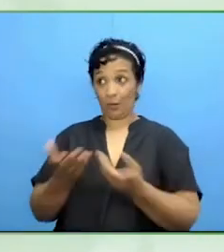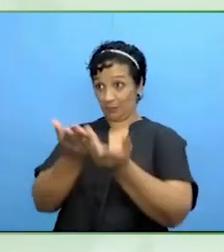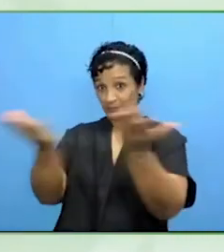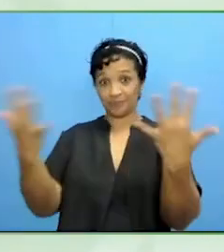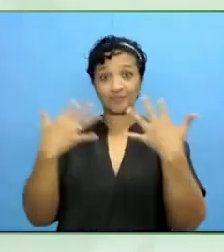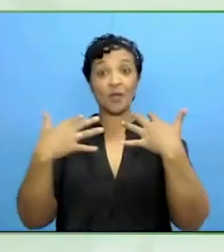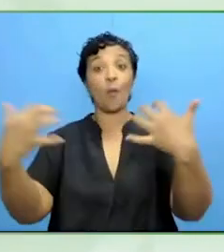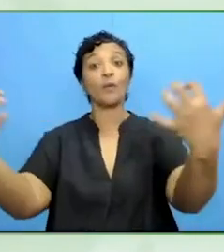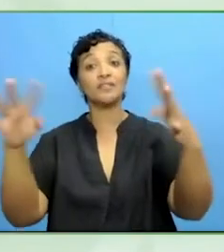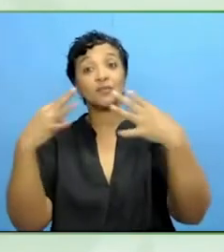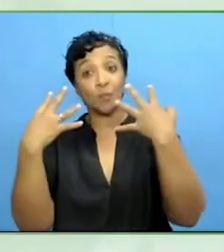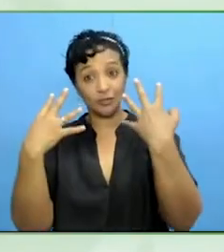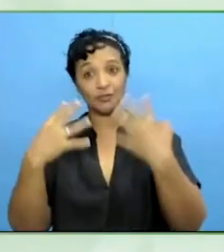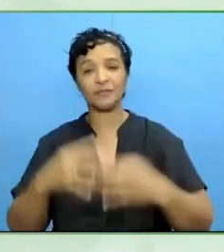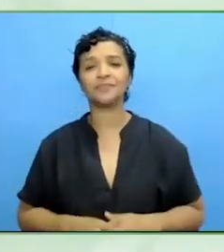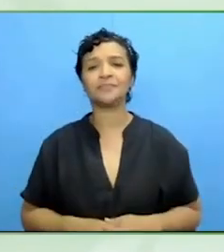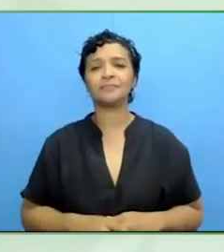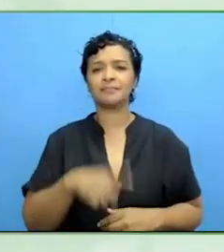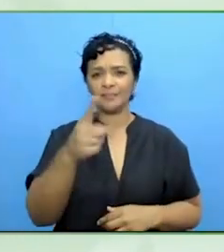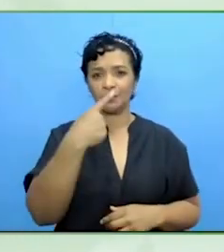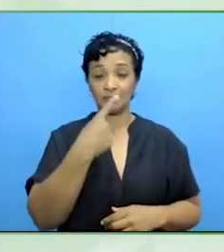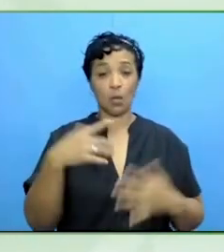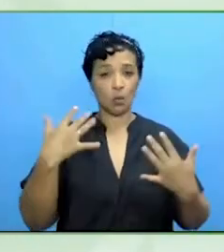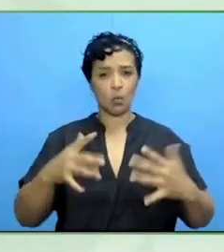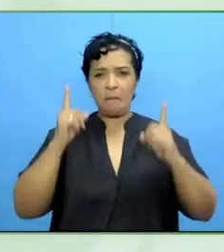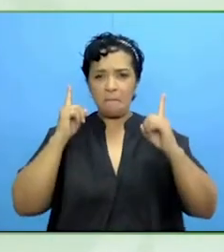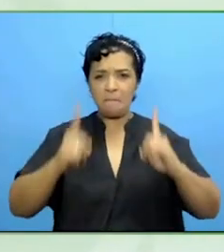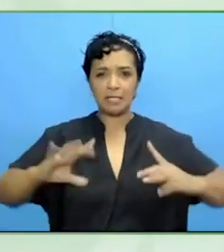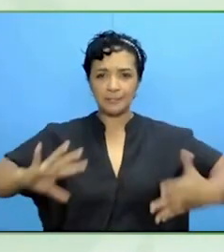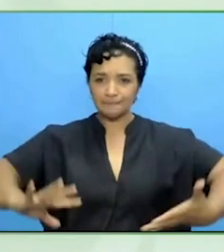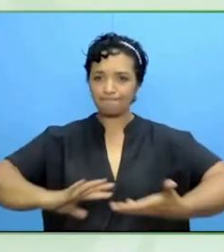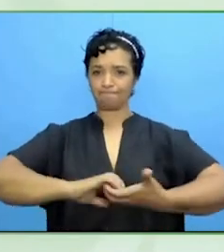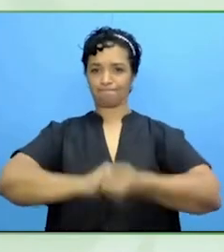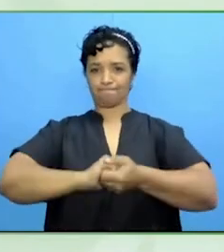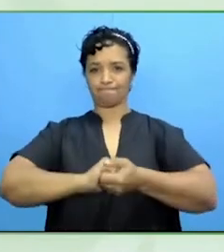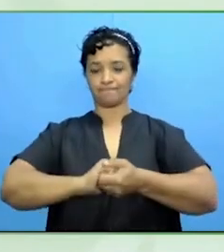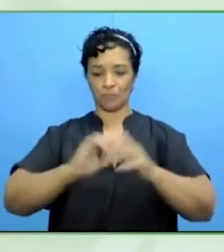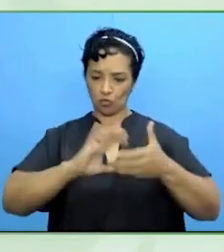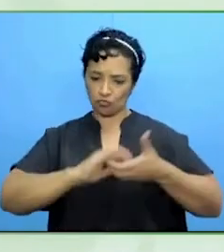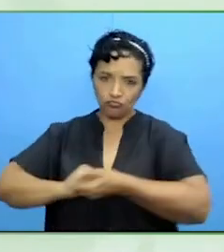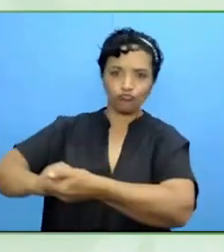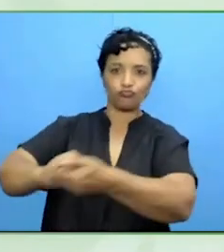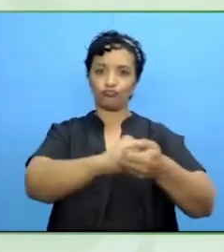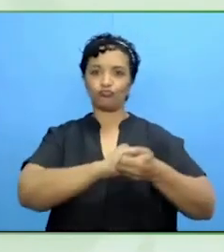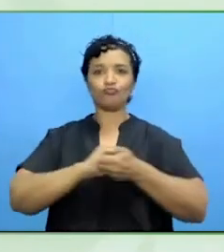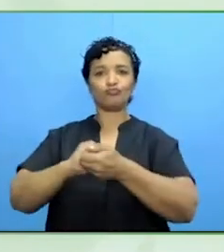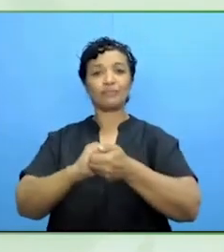radical collaboration, I think, through the way that you are talking about communities of practice.